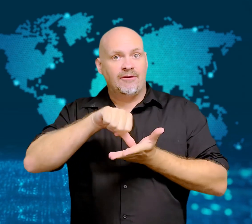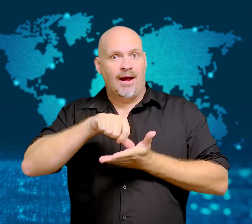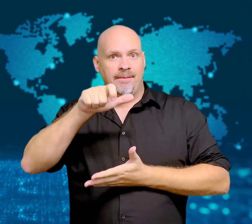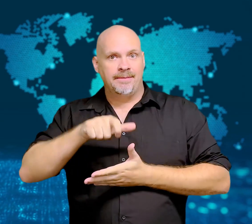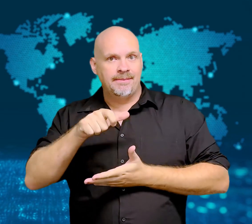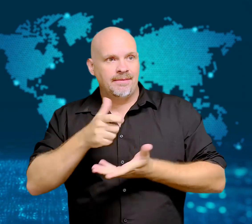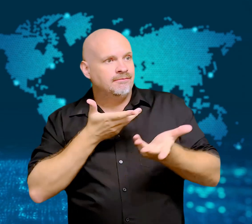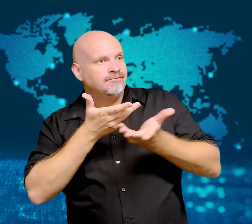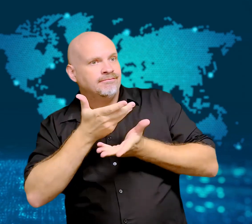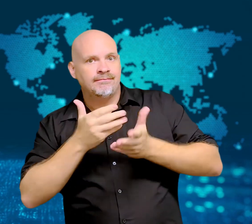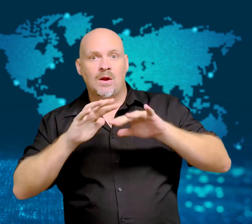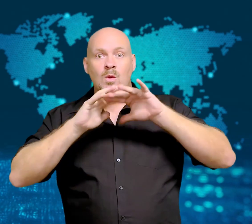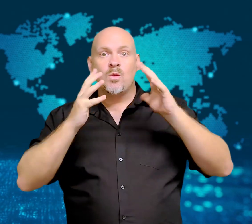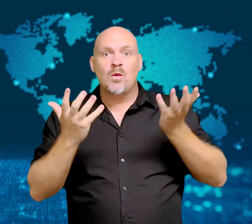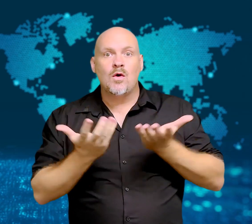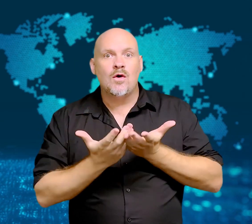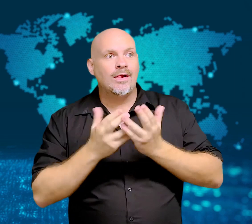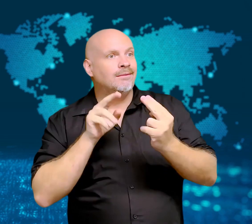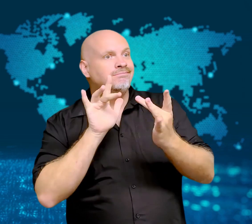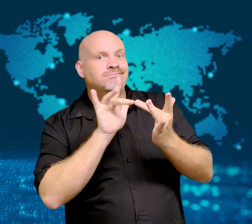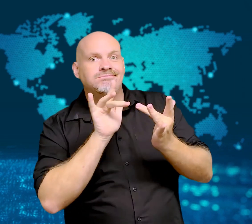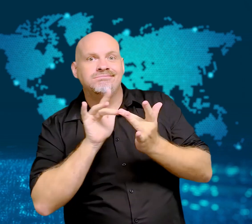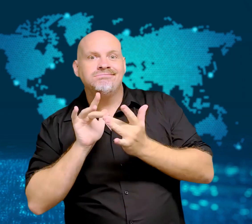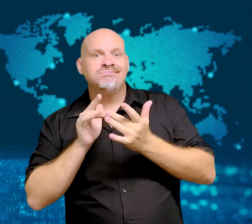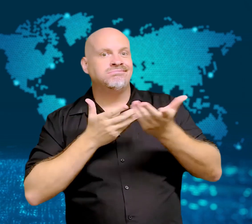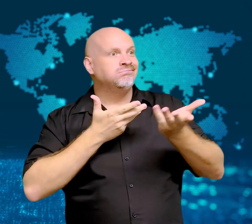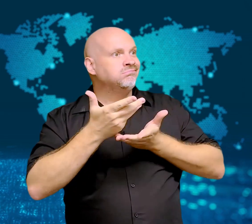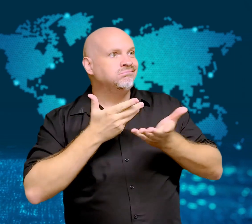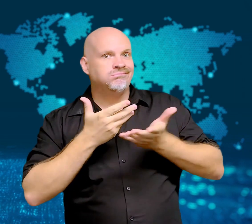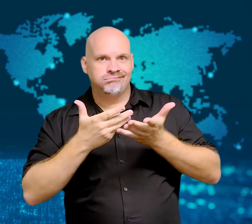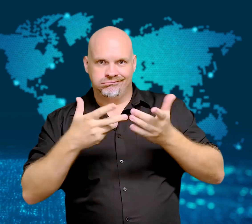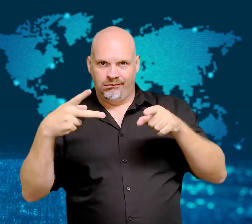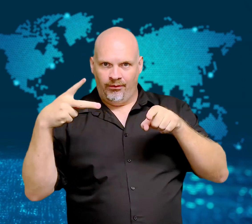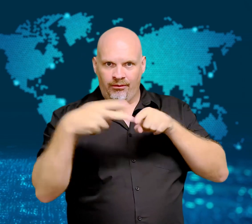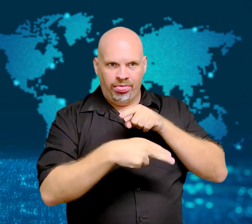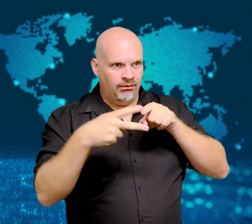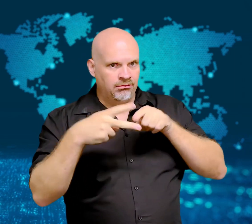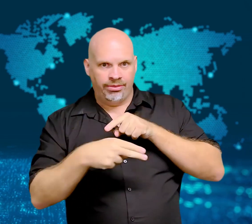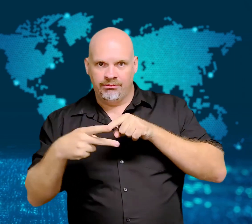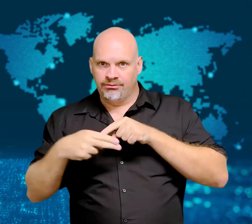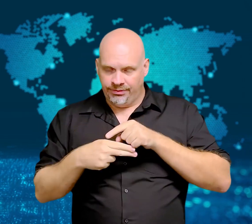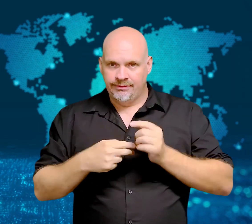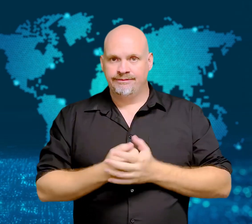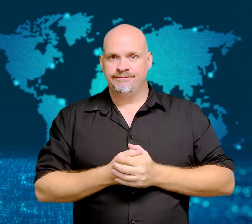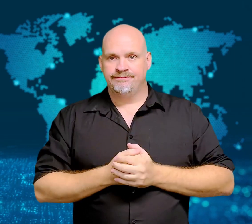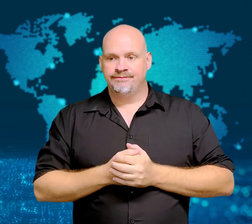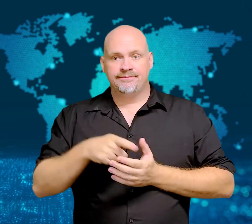The blockers have also limited Iranians ability to communicate with the outside world,